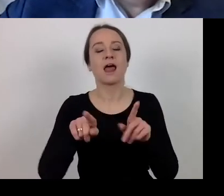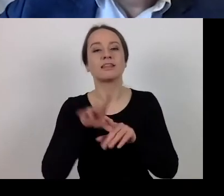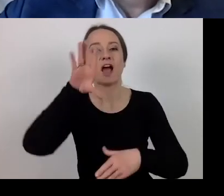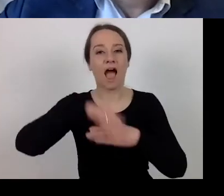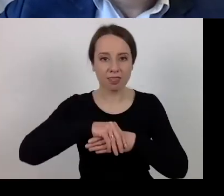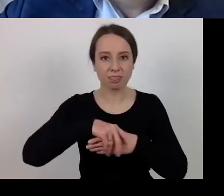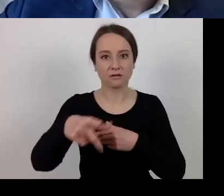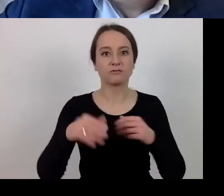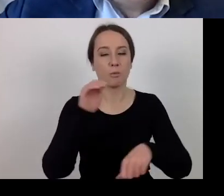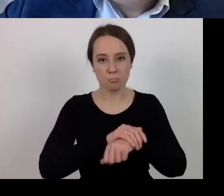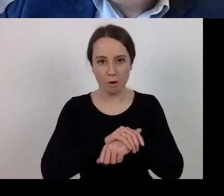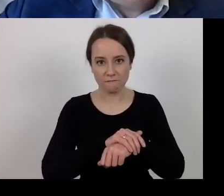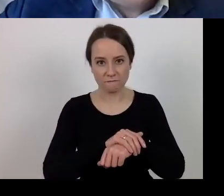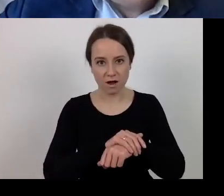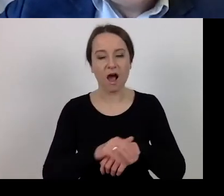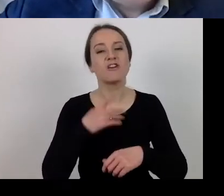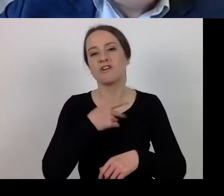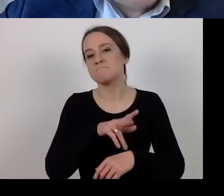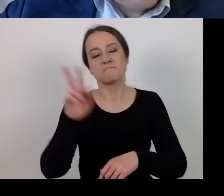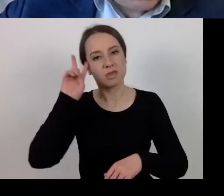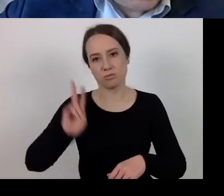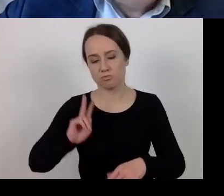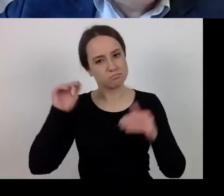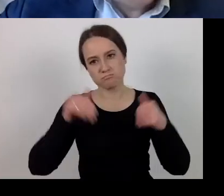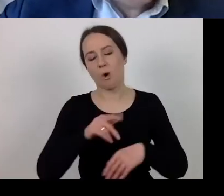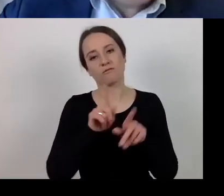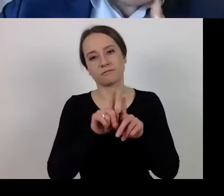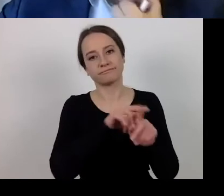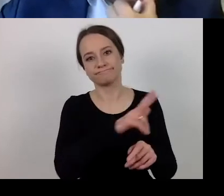The managing authority may update call for proposal procedures.